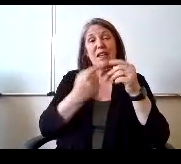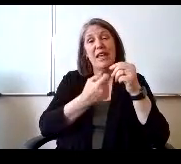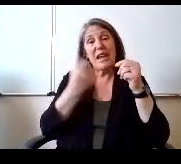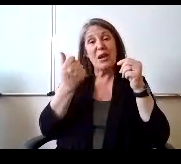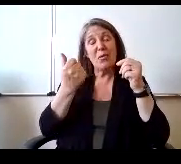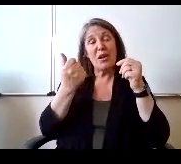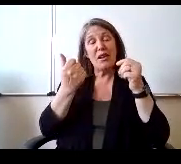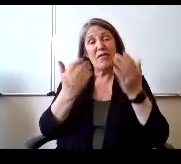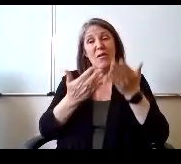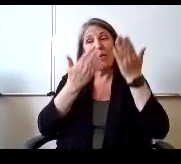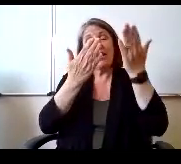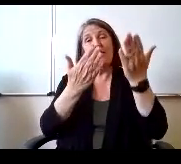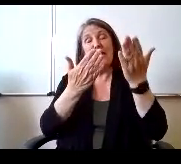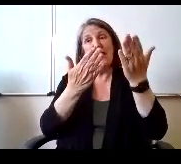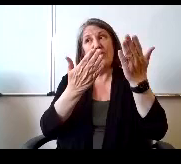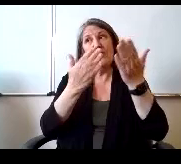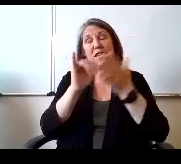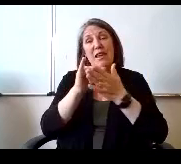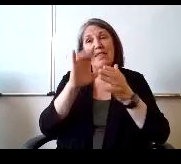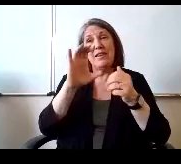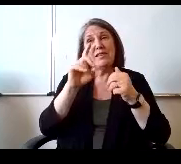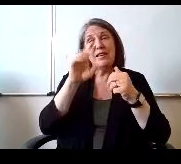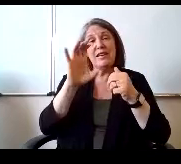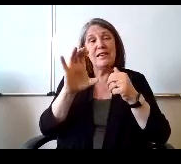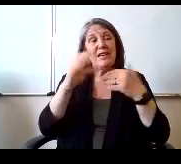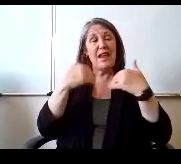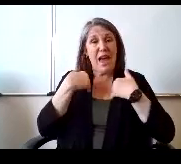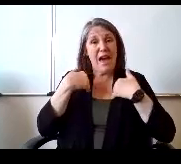that the CDC has in place for.